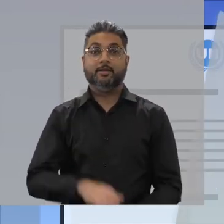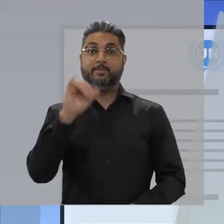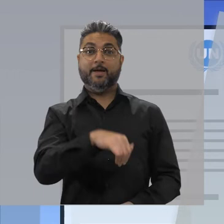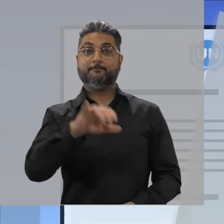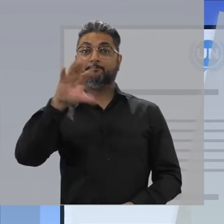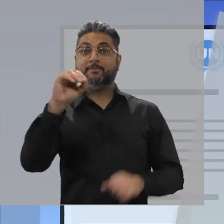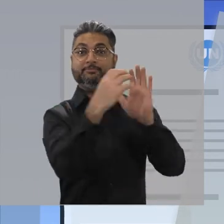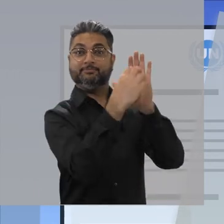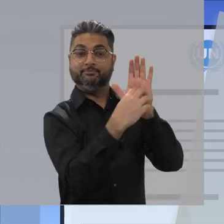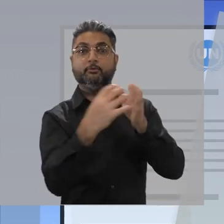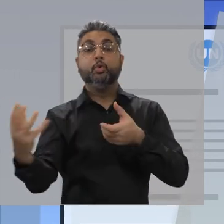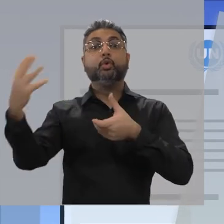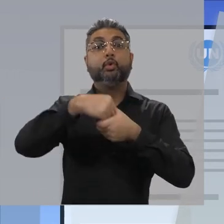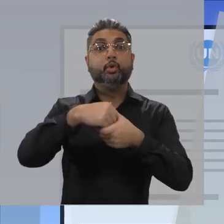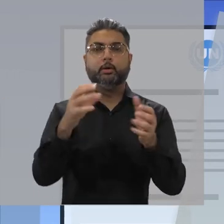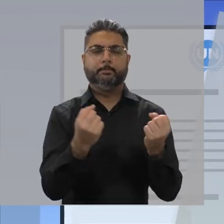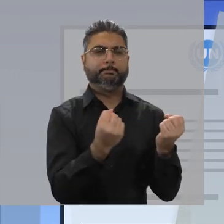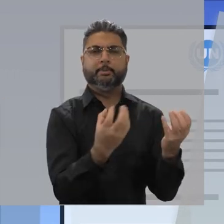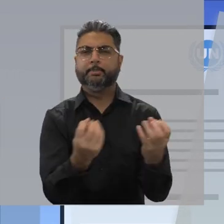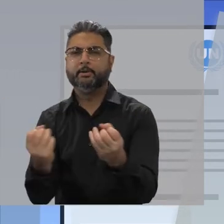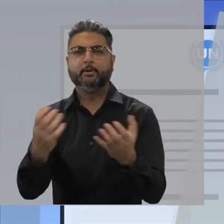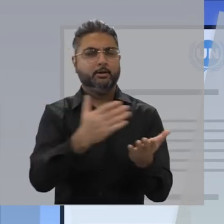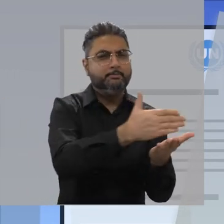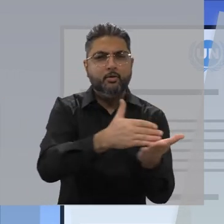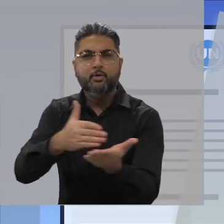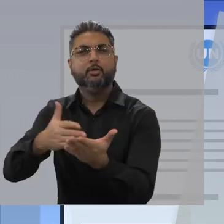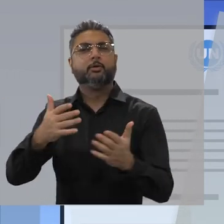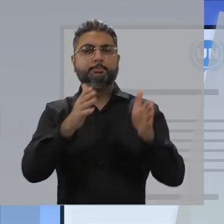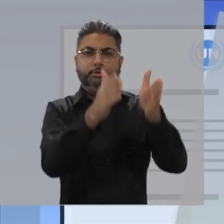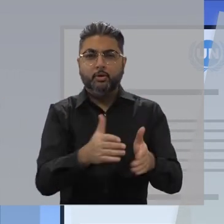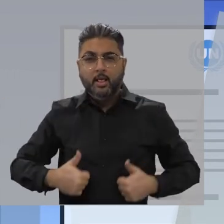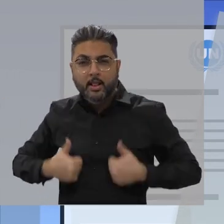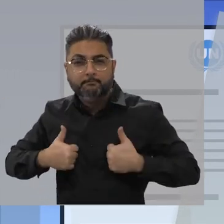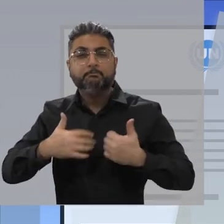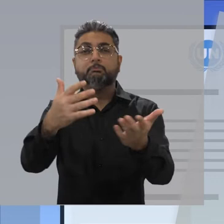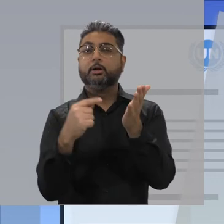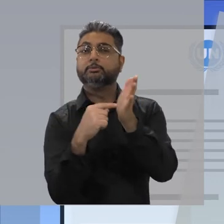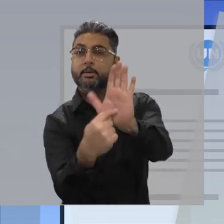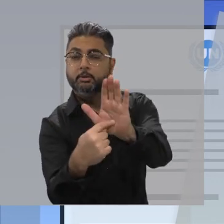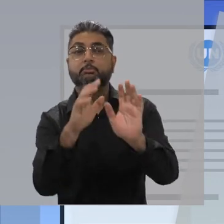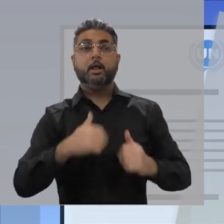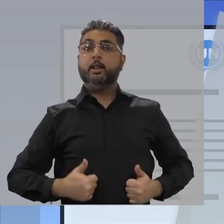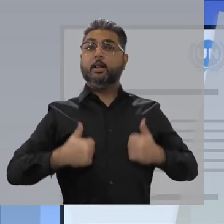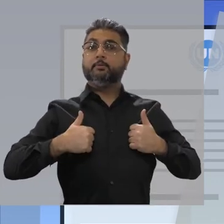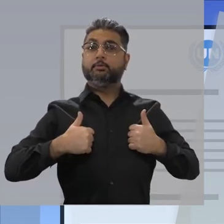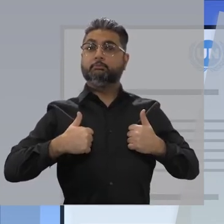These 50 Articles cover many parts of a person's life.